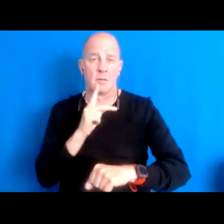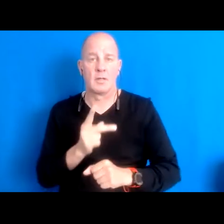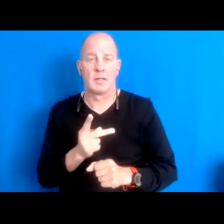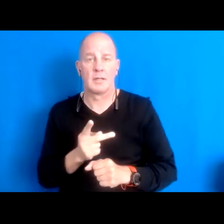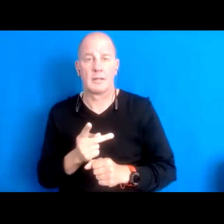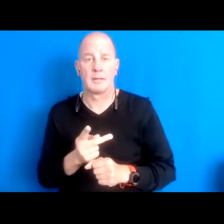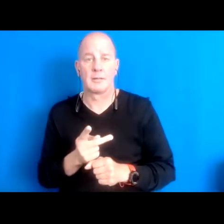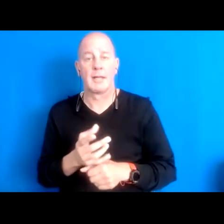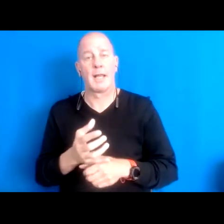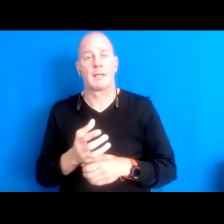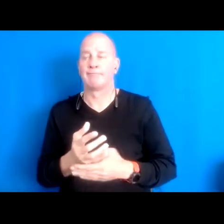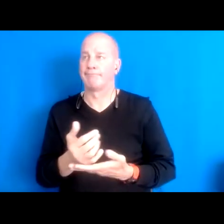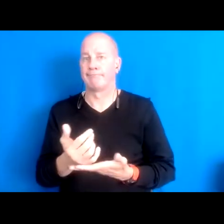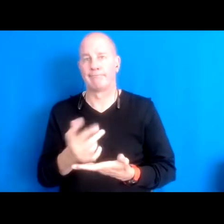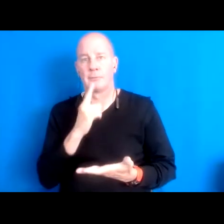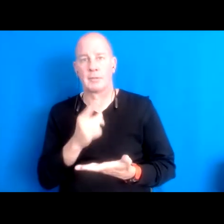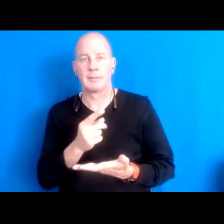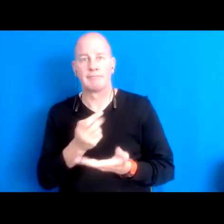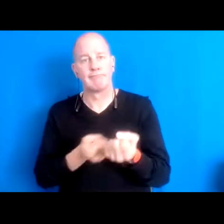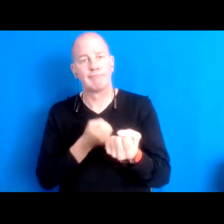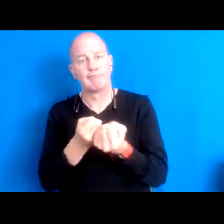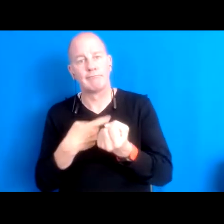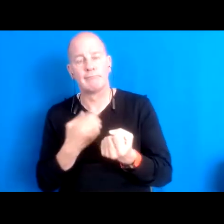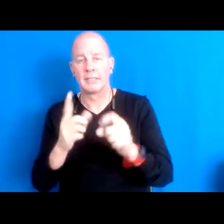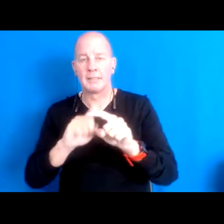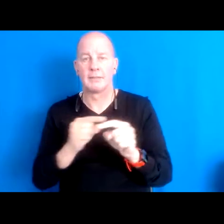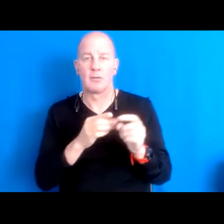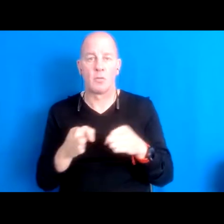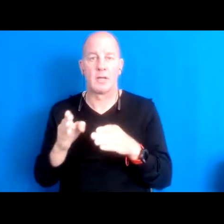16:00:45 And so from a very young age, race, I thought of the rest of nature as family